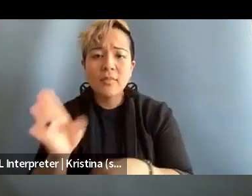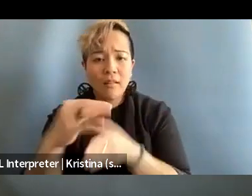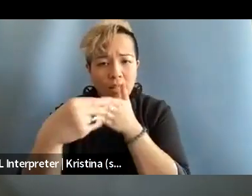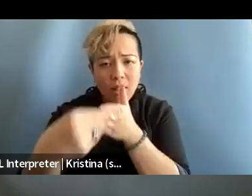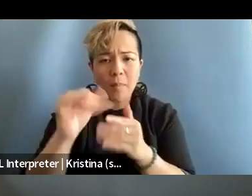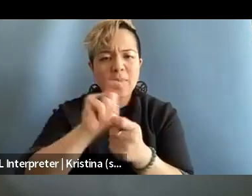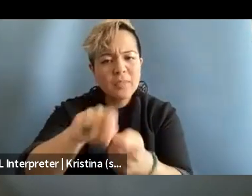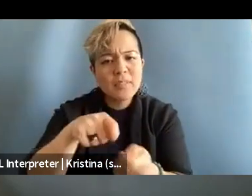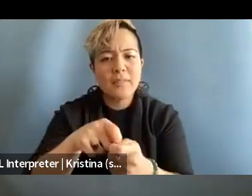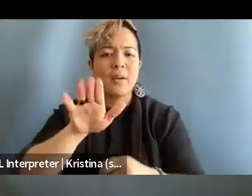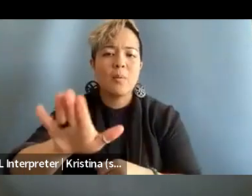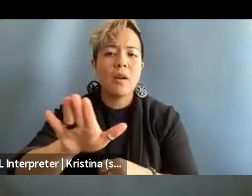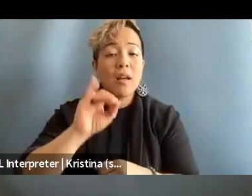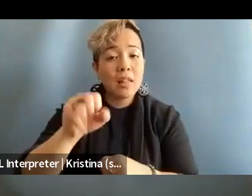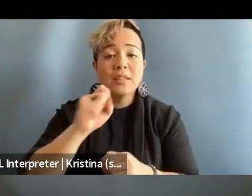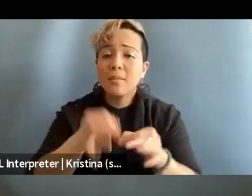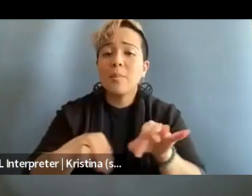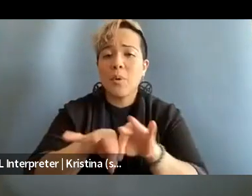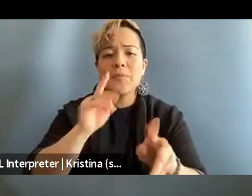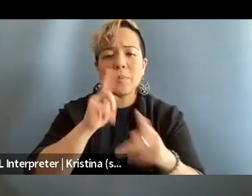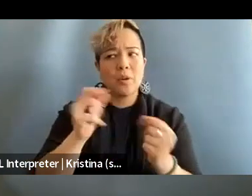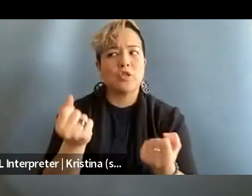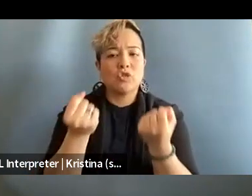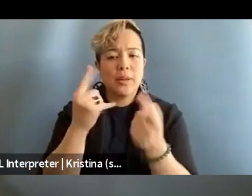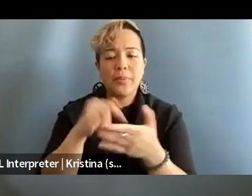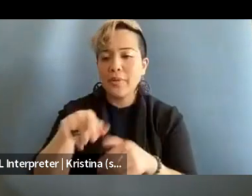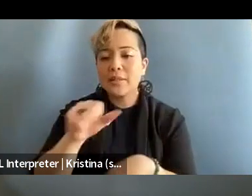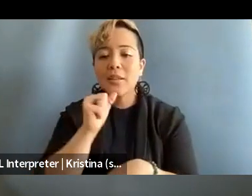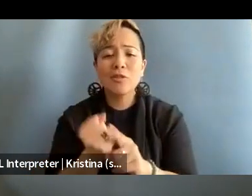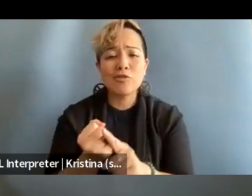And I think it's important for people to understand that this isn't random in any way.